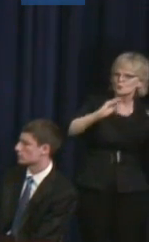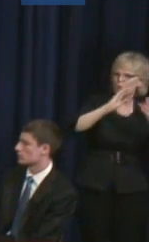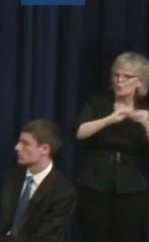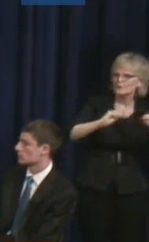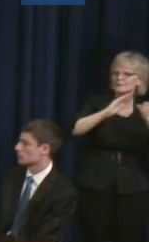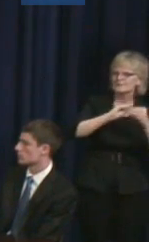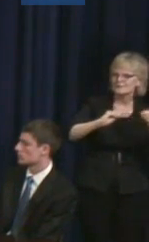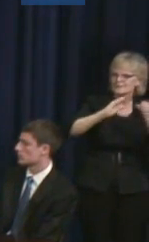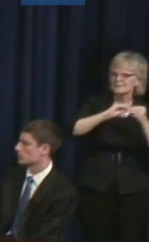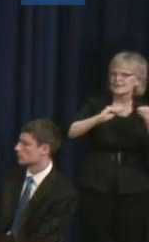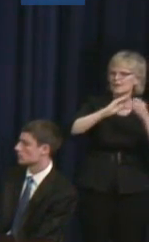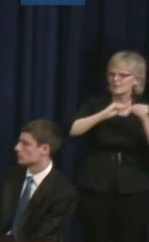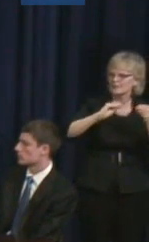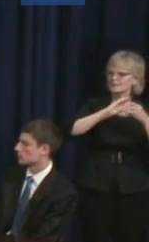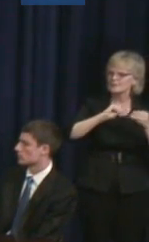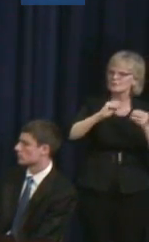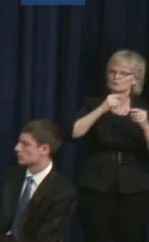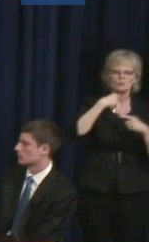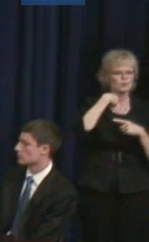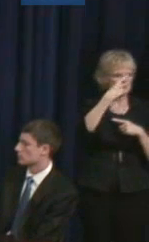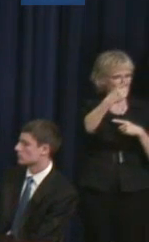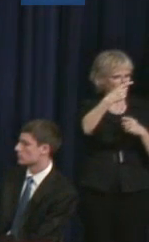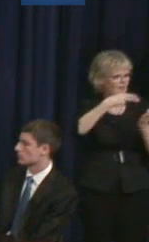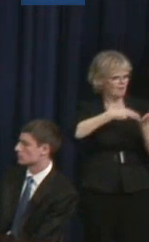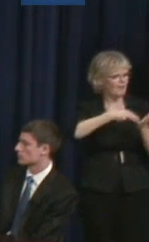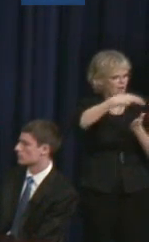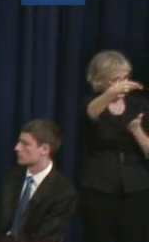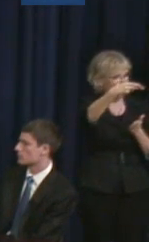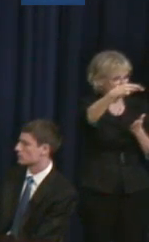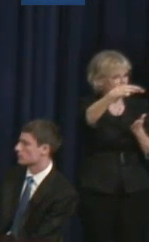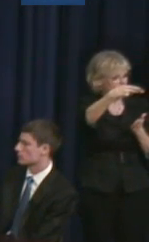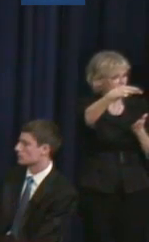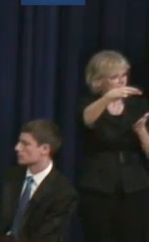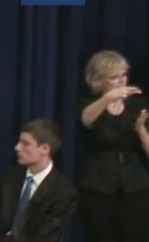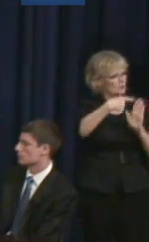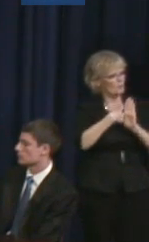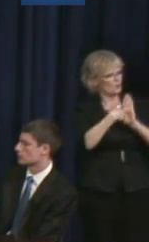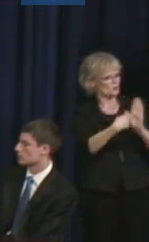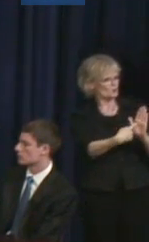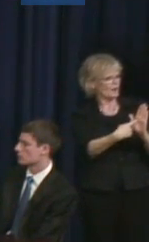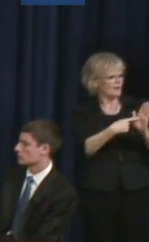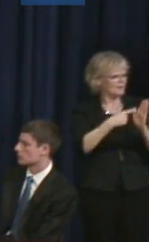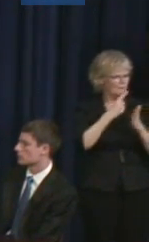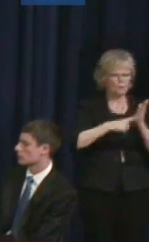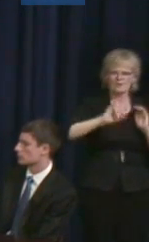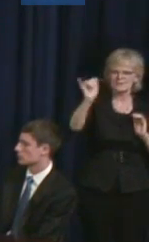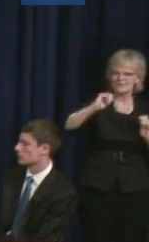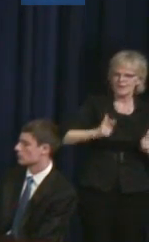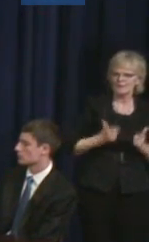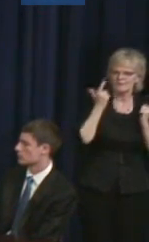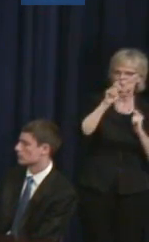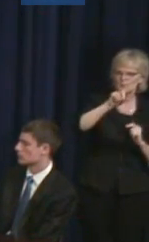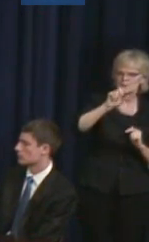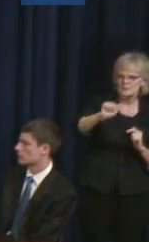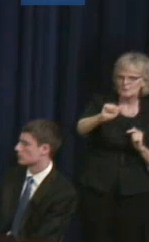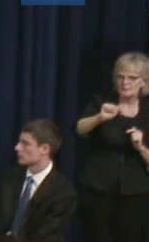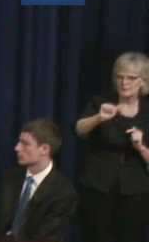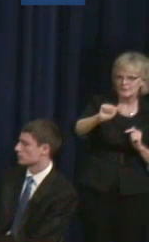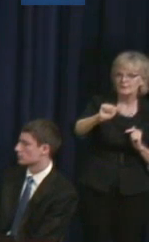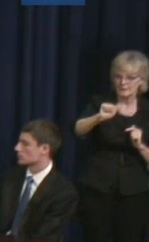forth an honest portrayal of living with a disability, and how it is for not just for the person living with